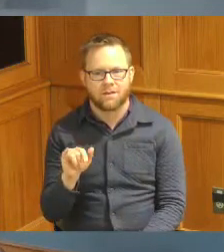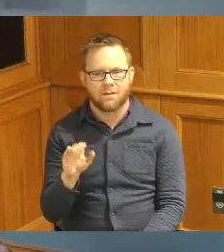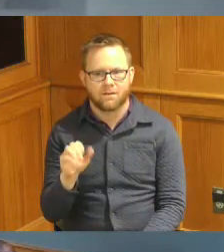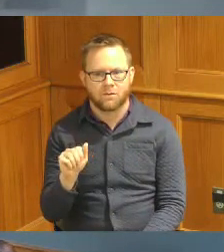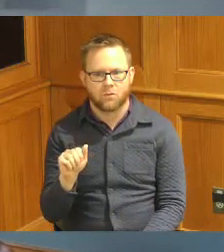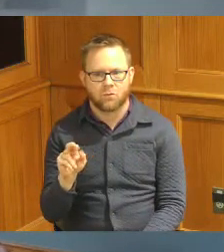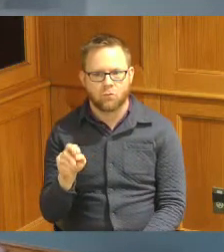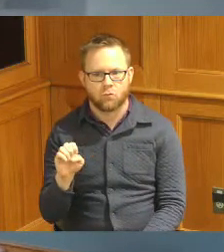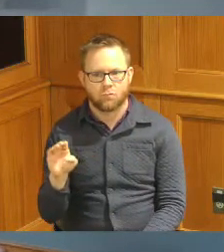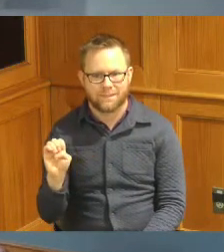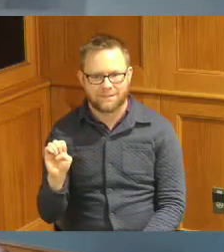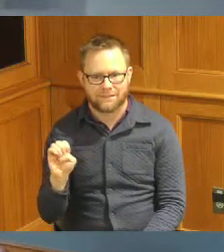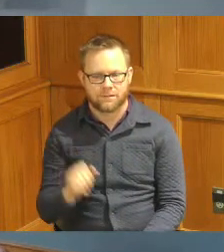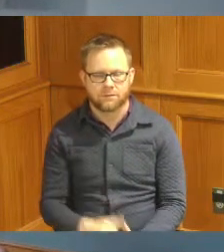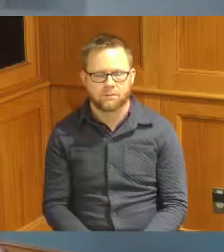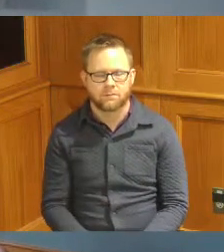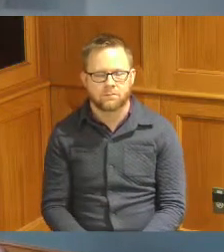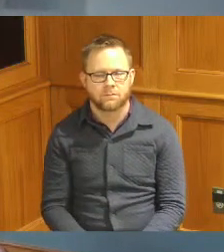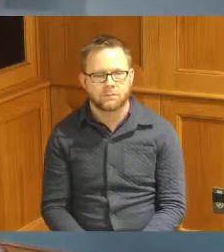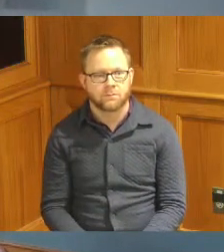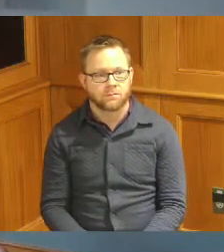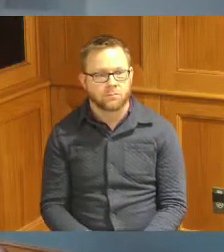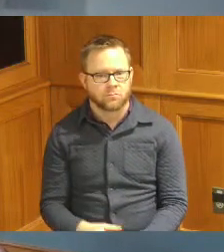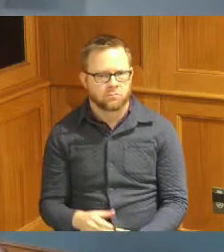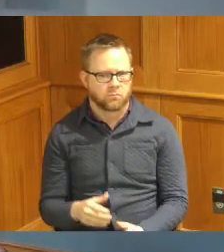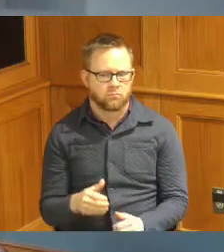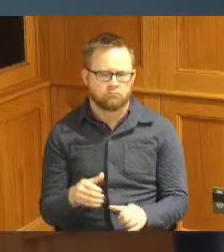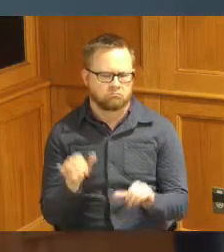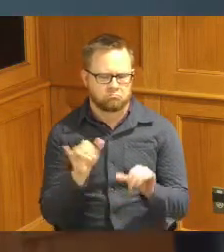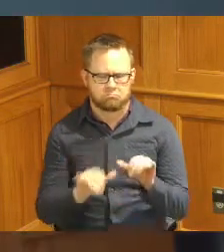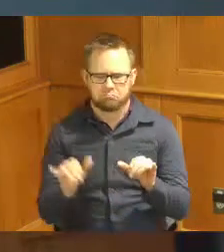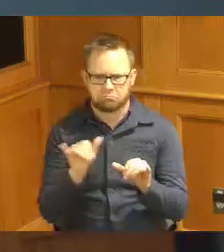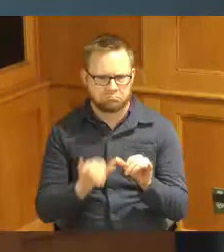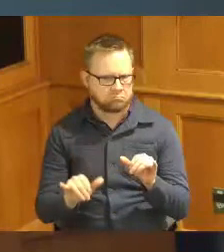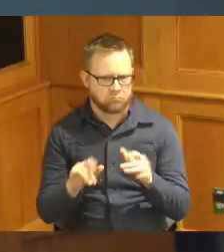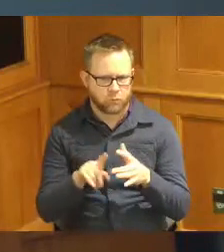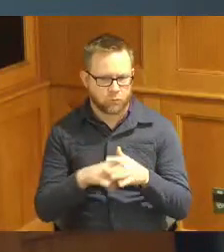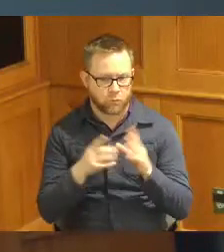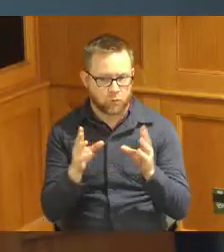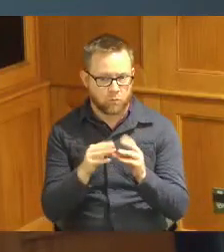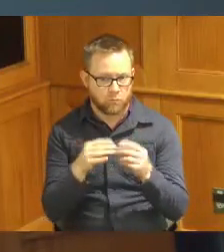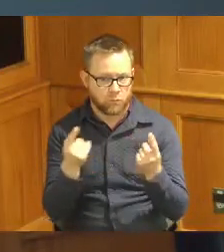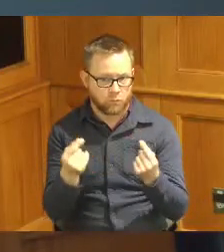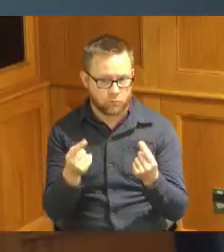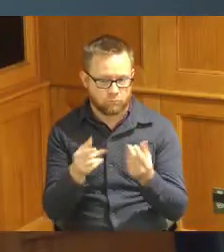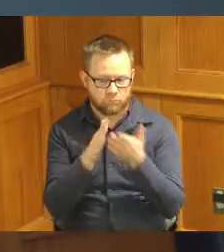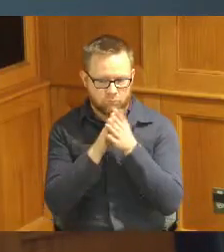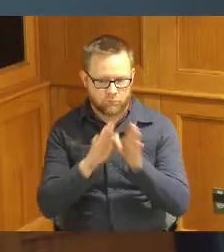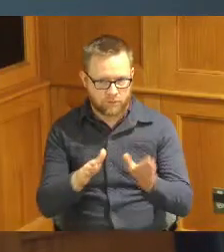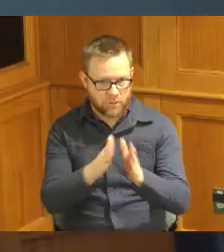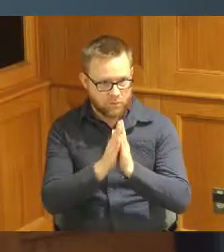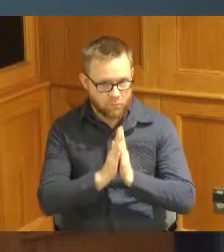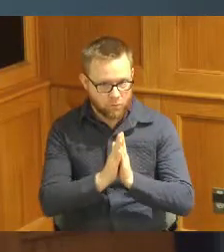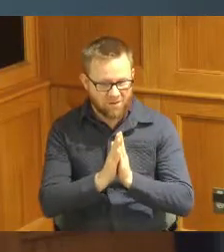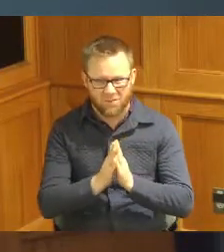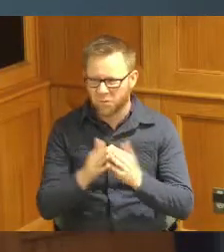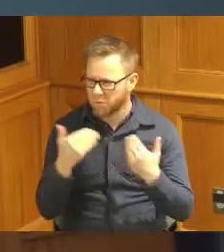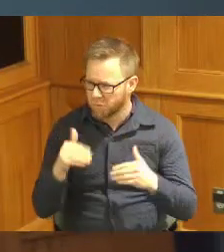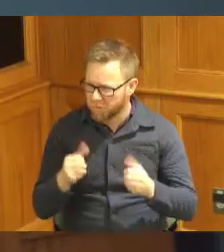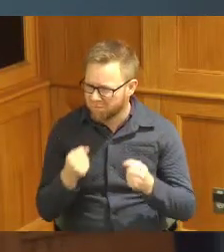President we start each of our meetings with the silent prayer and a lot is going on so we've got a